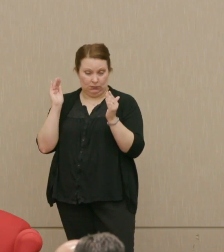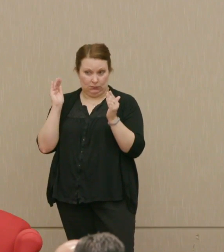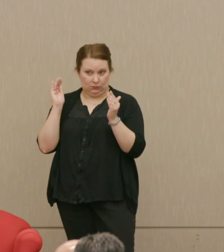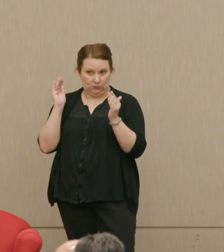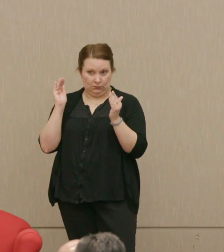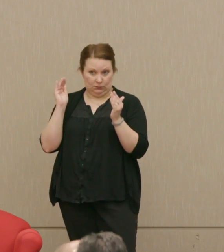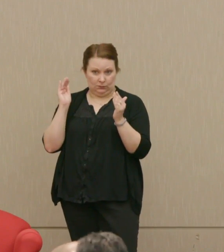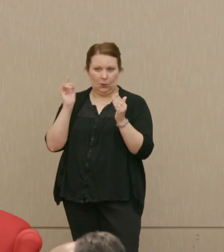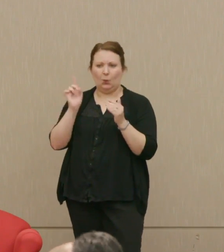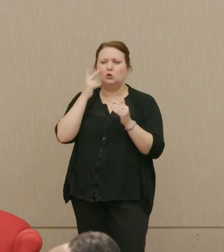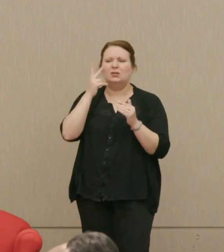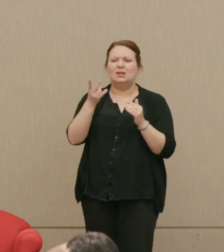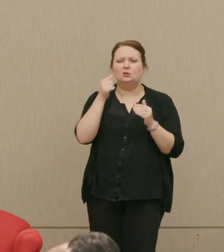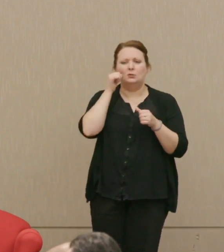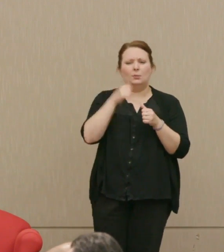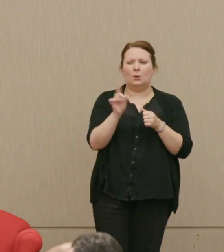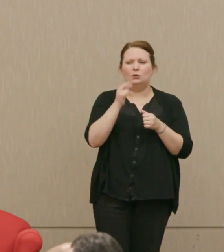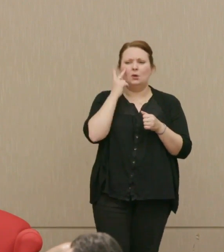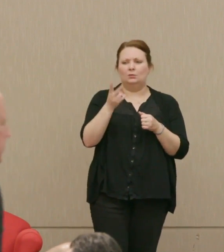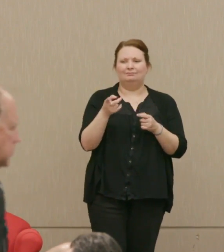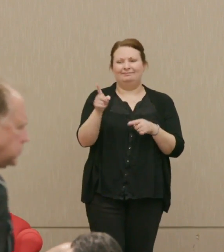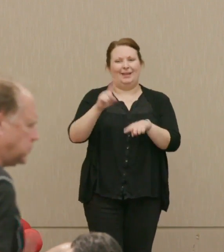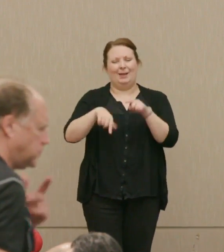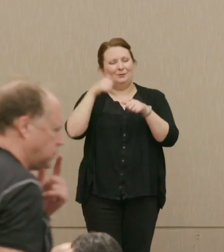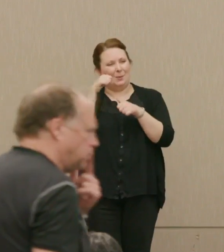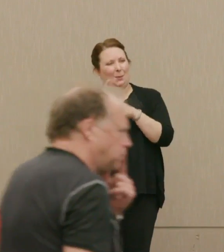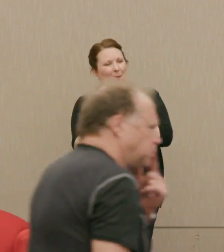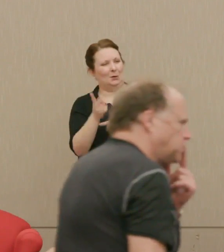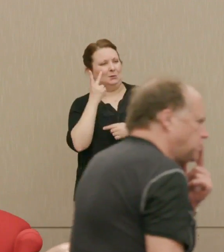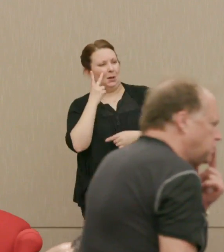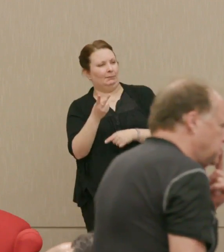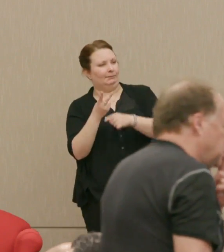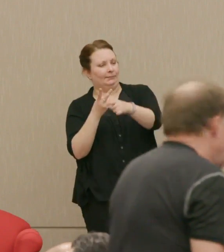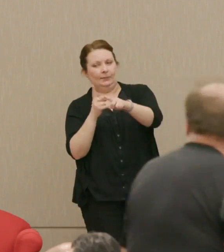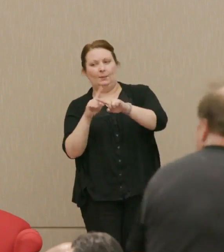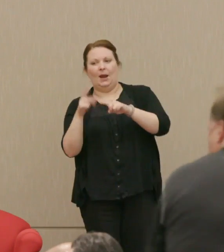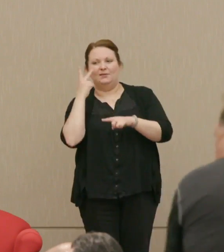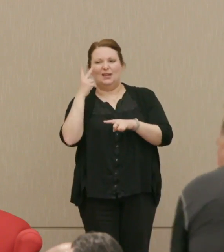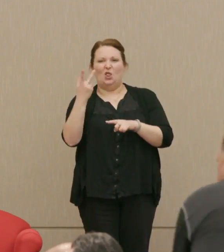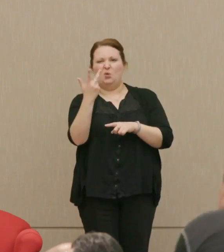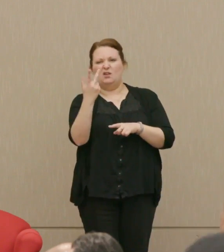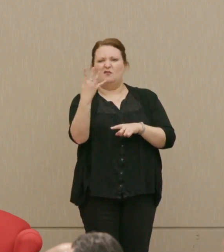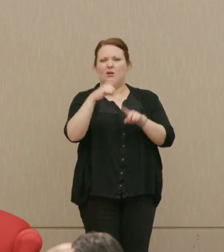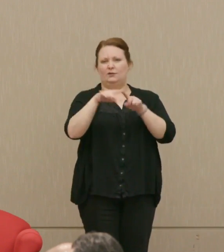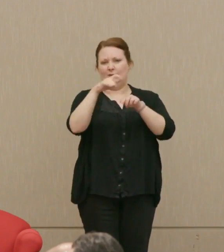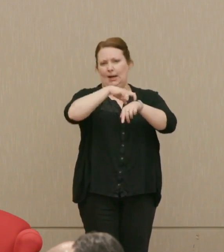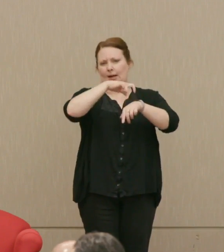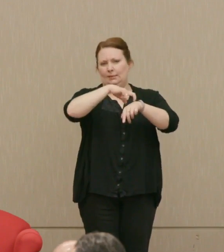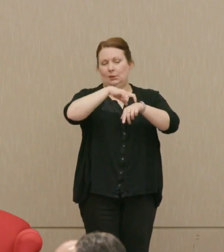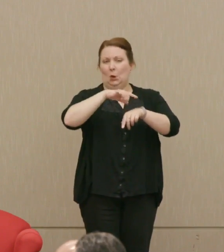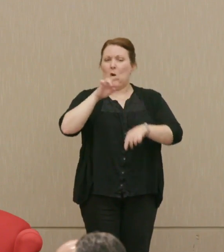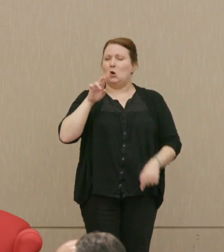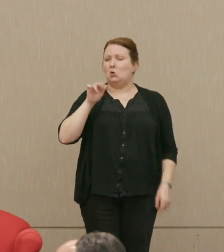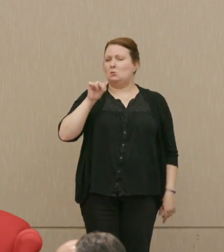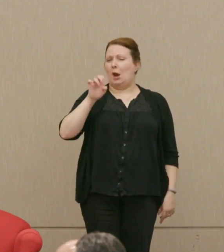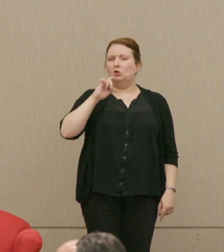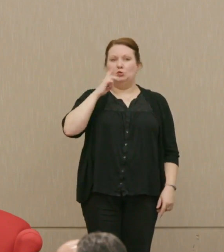Where did you see it? Do you remember? I don't recall. I've seen it times. Dr. Ellsberg: Yeah, pretty rare. Pretty rare.